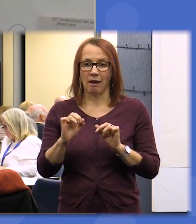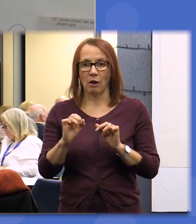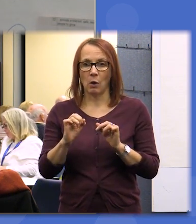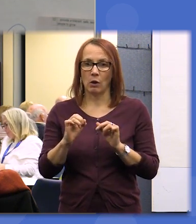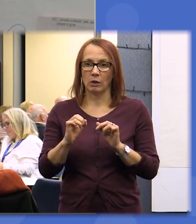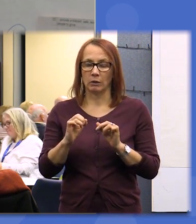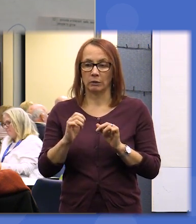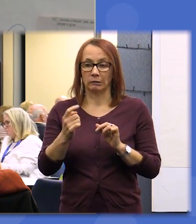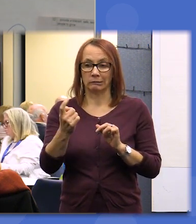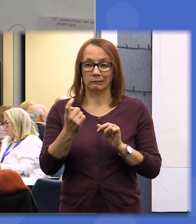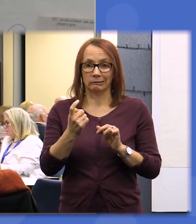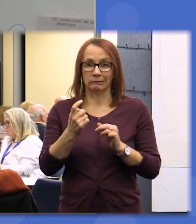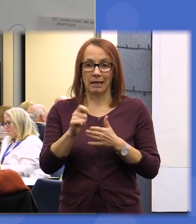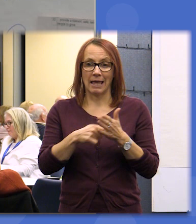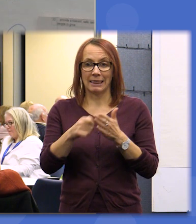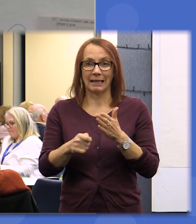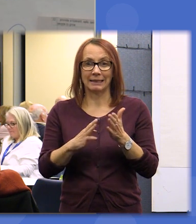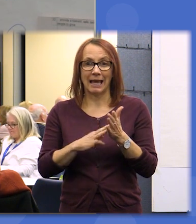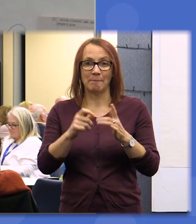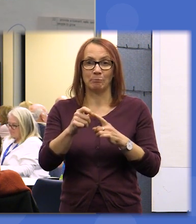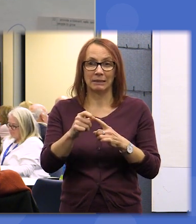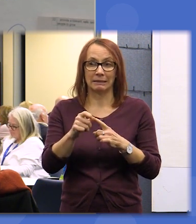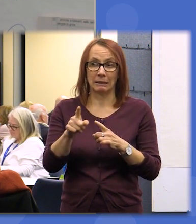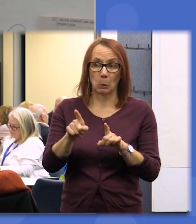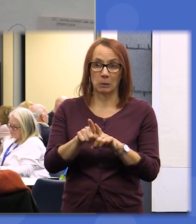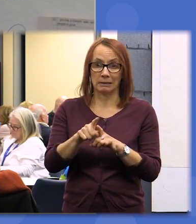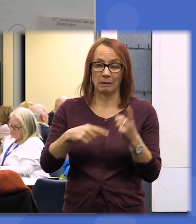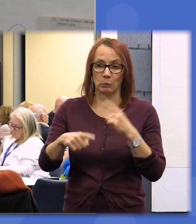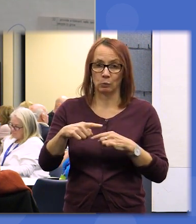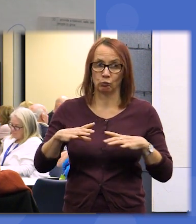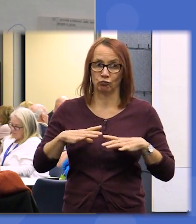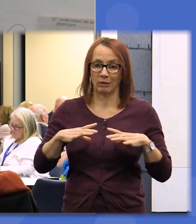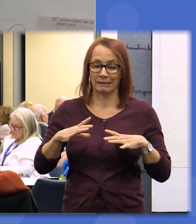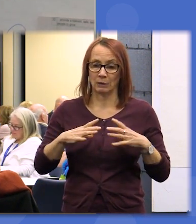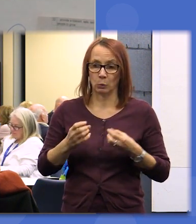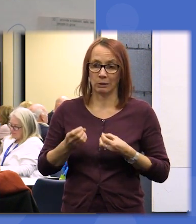they're quite as good at that as you are in the room okay so you'll be pleased to